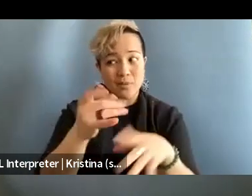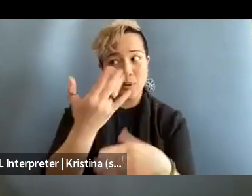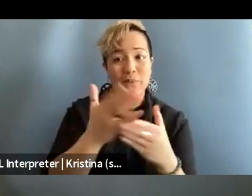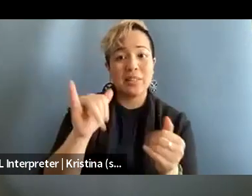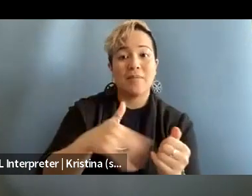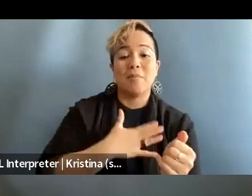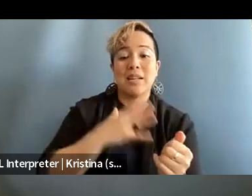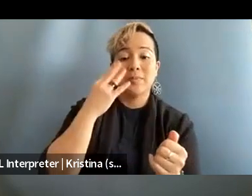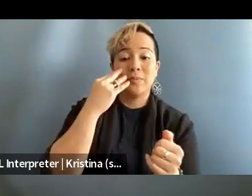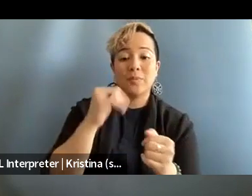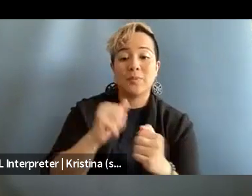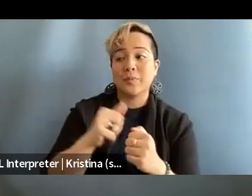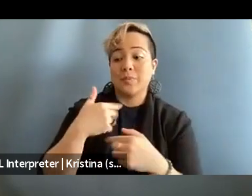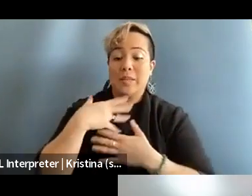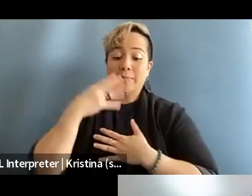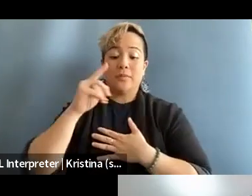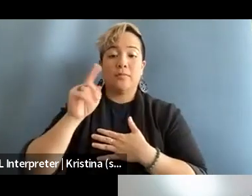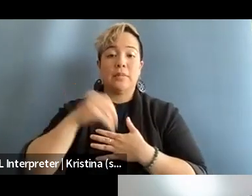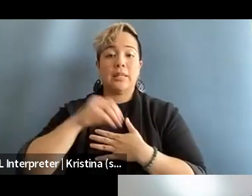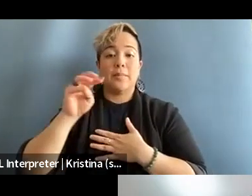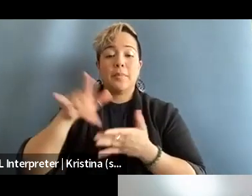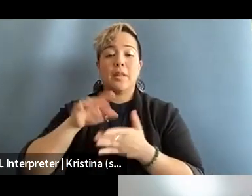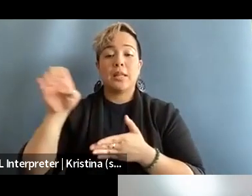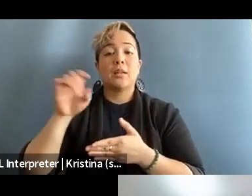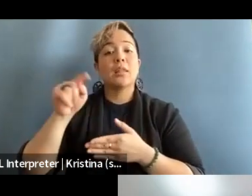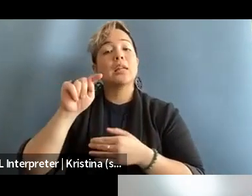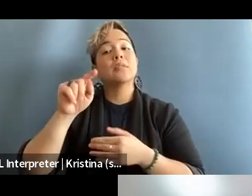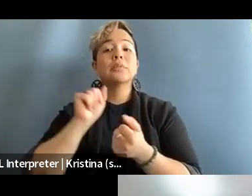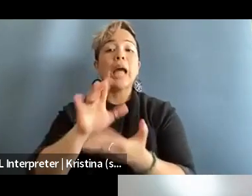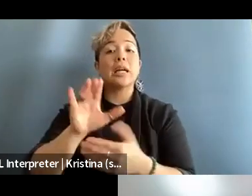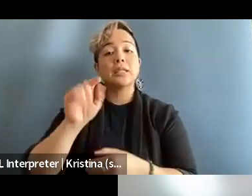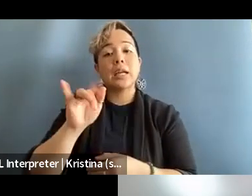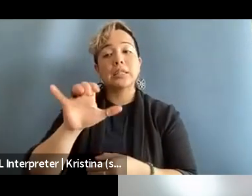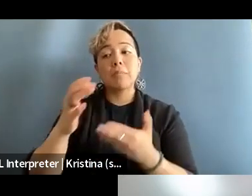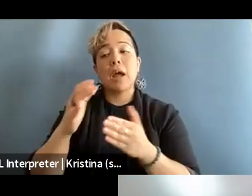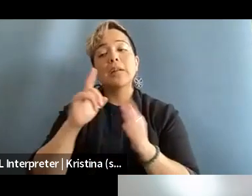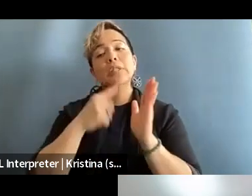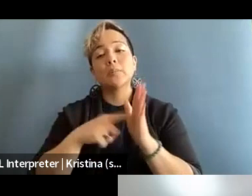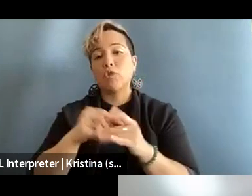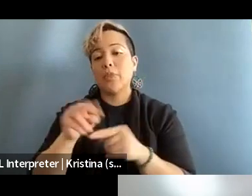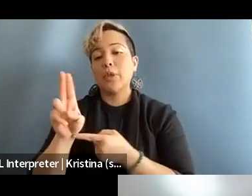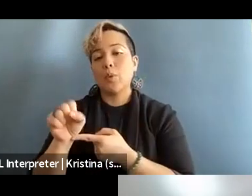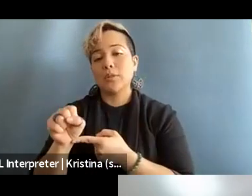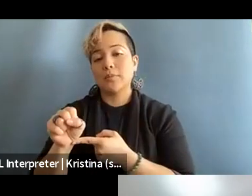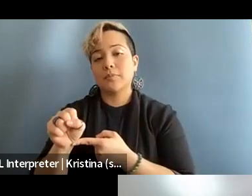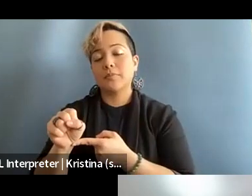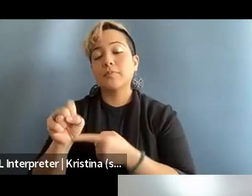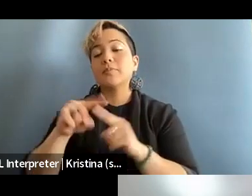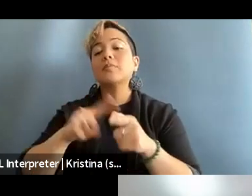for example in Egypt and in the Middle East, the tactic itself might actually start for example in the US but then because we know the internet